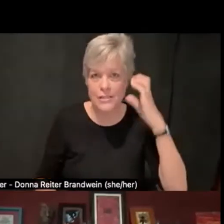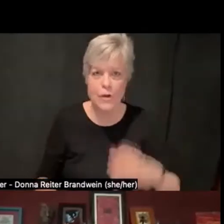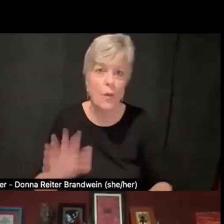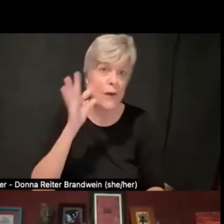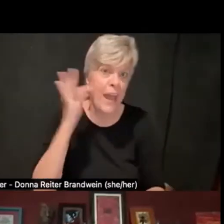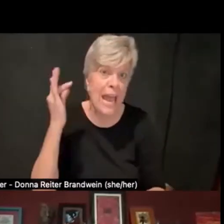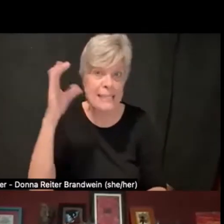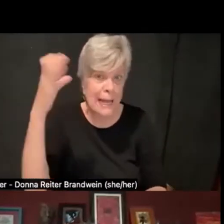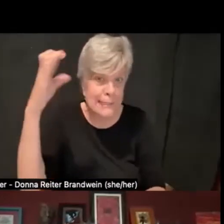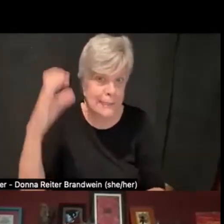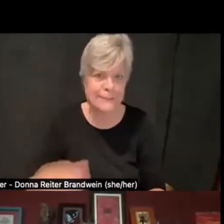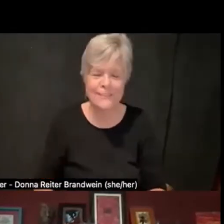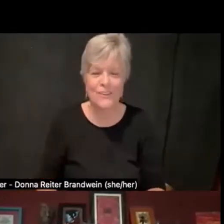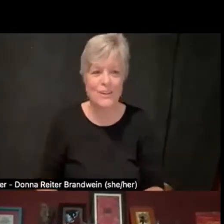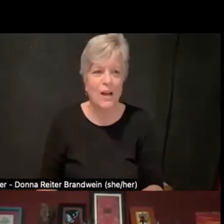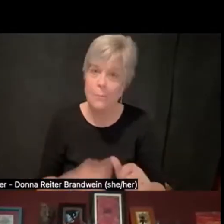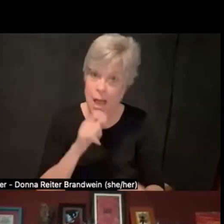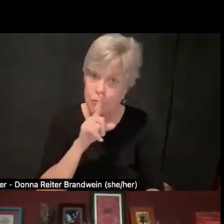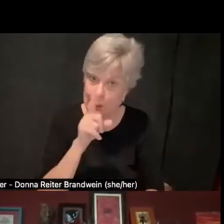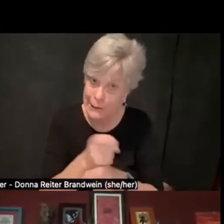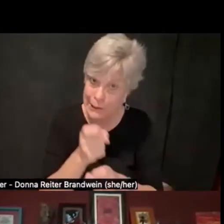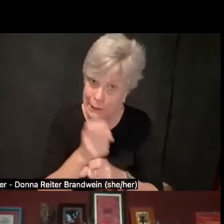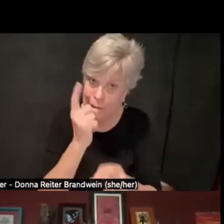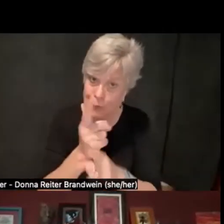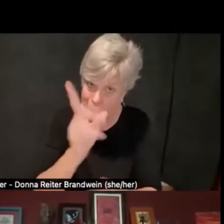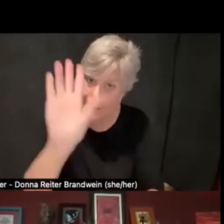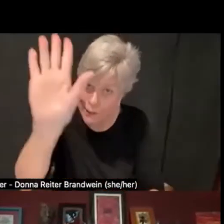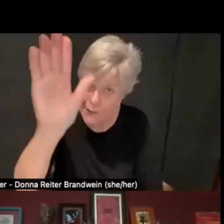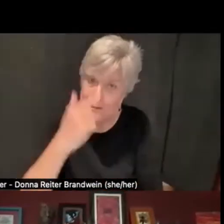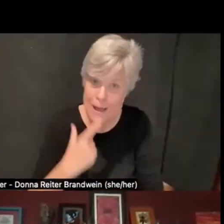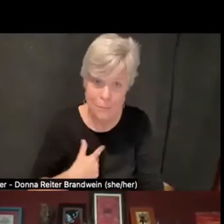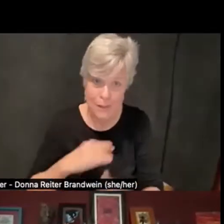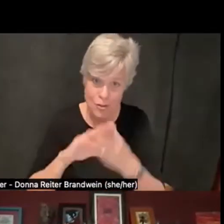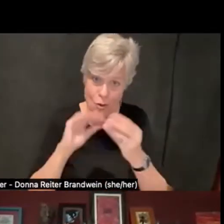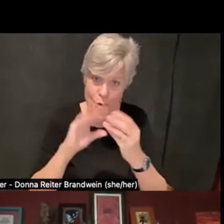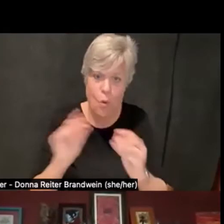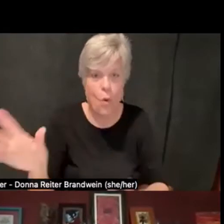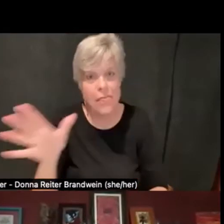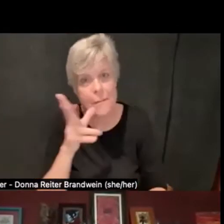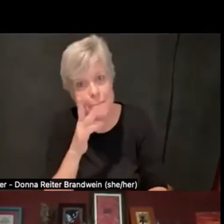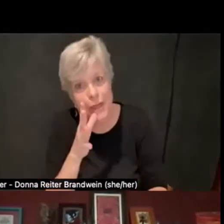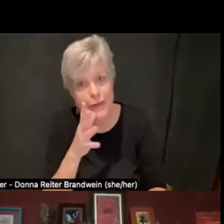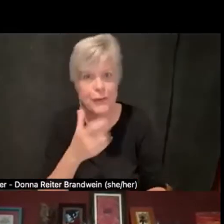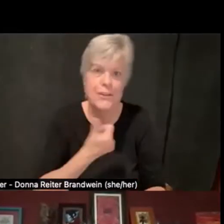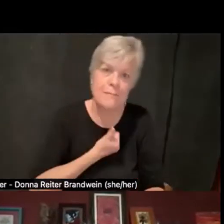or I'm not really kidding actually, right? Or their mother or themself or their child